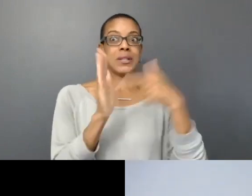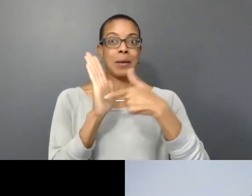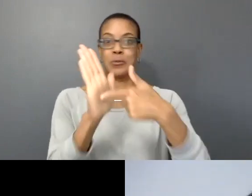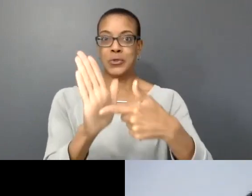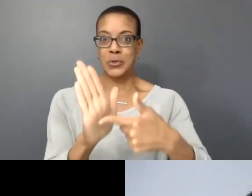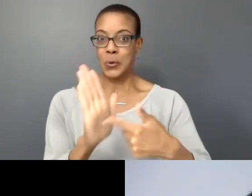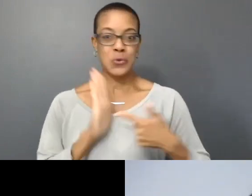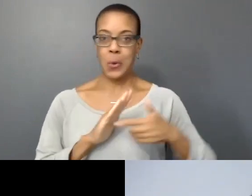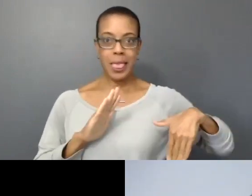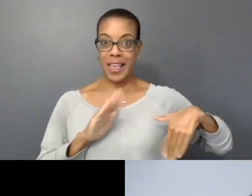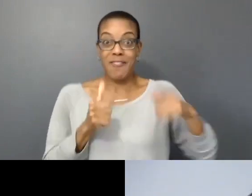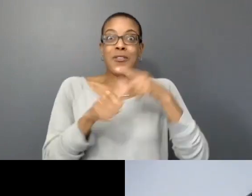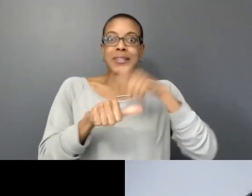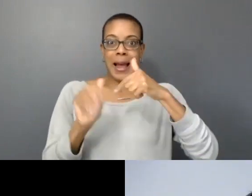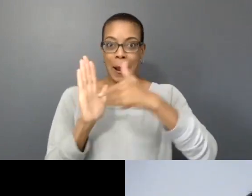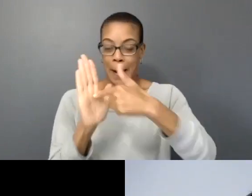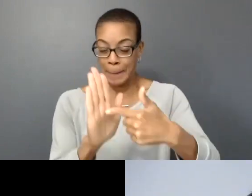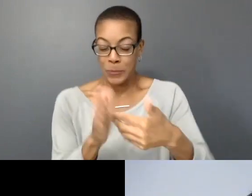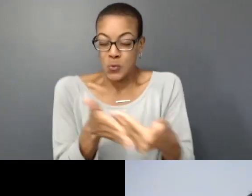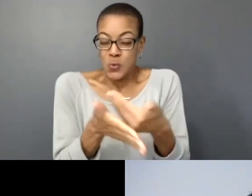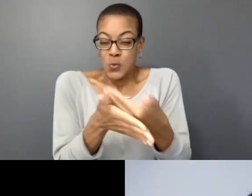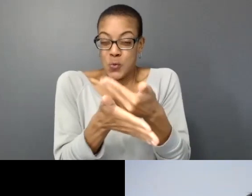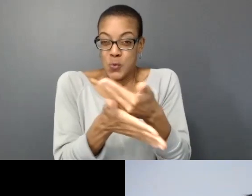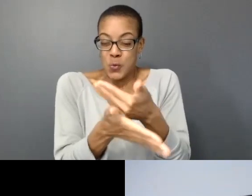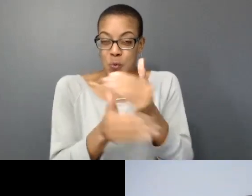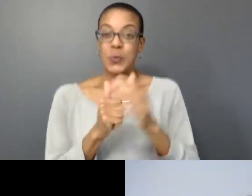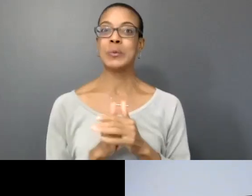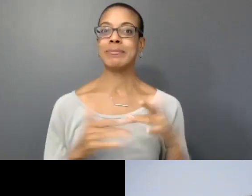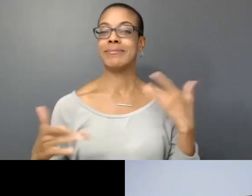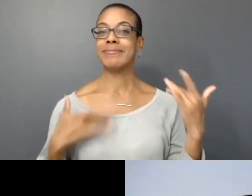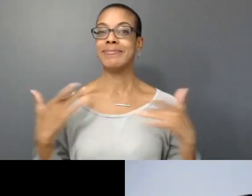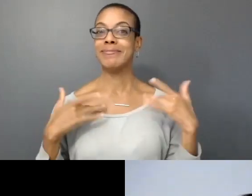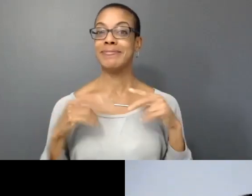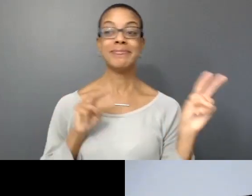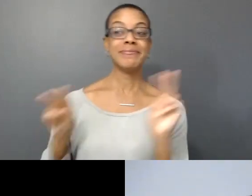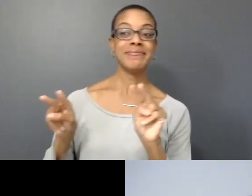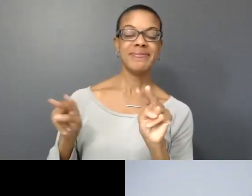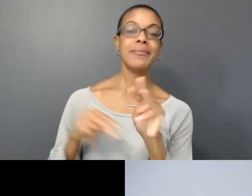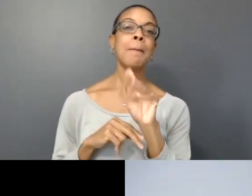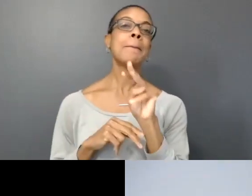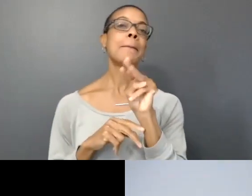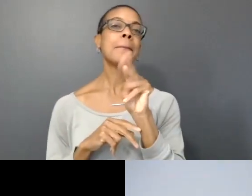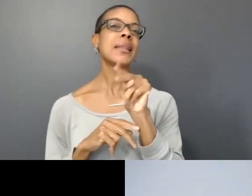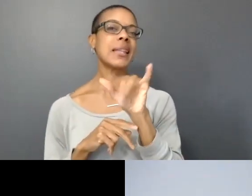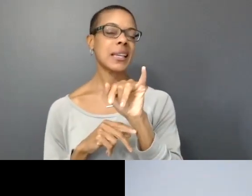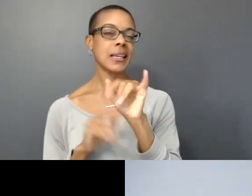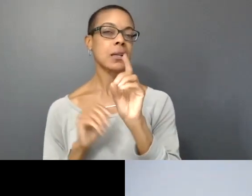It just freshly came out of oven so I'm excited to share this mini documentary film in just a few minutes.